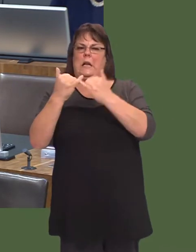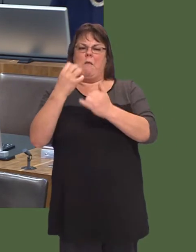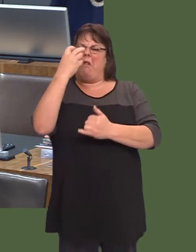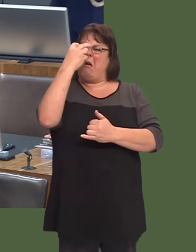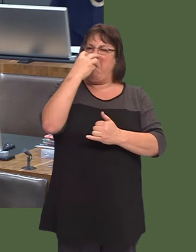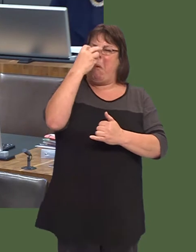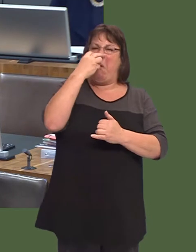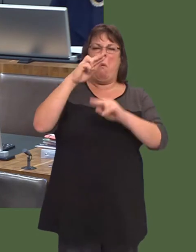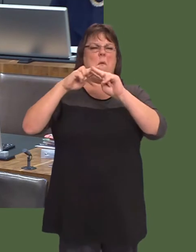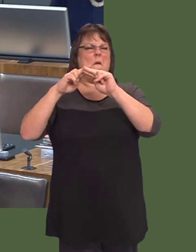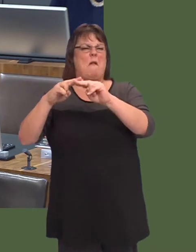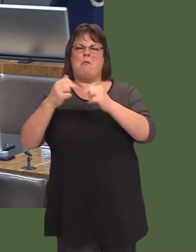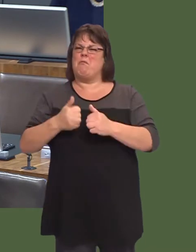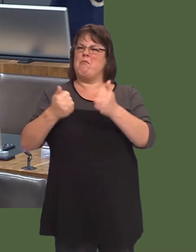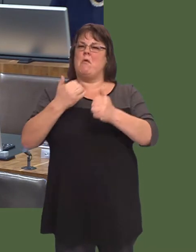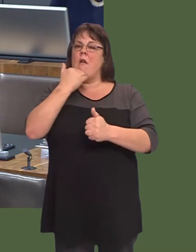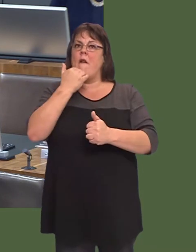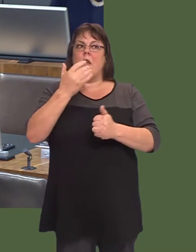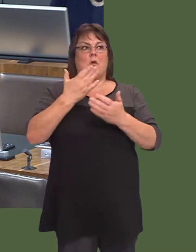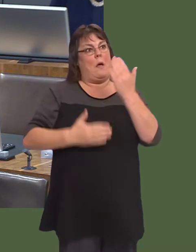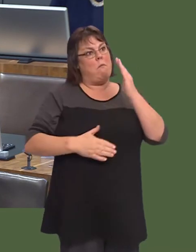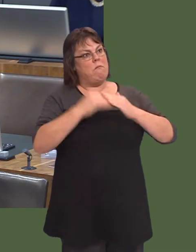Now, of course, itís a far more modern stadium we can attract these events.